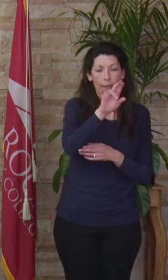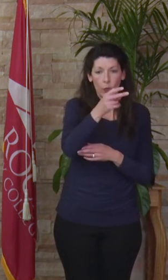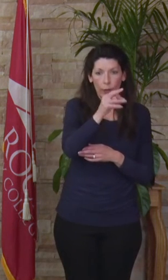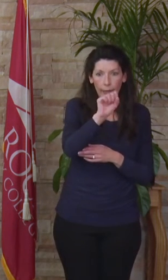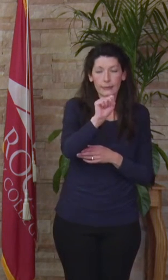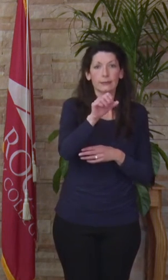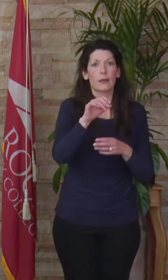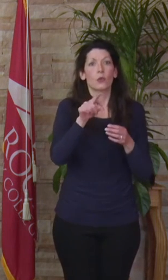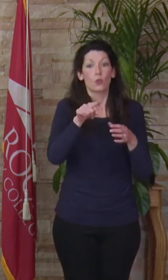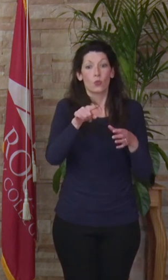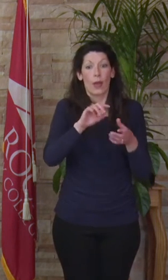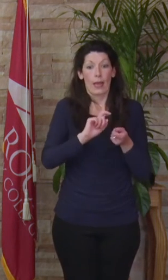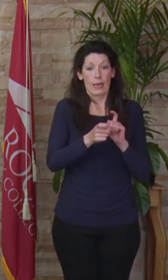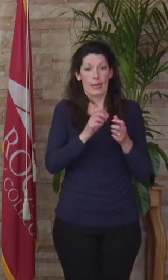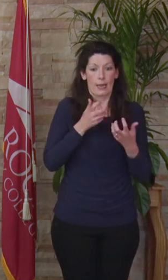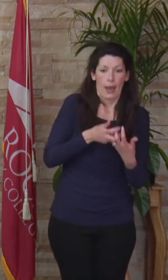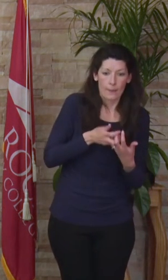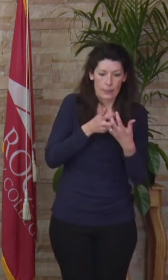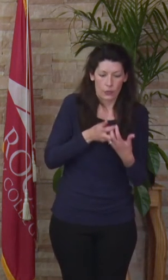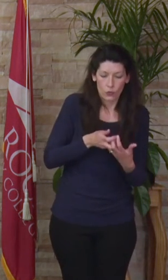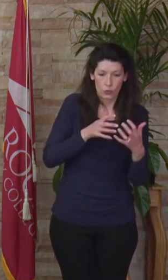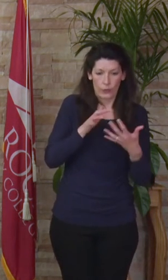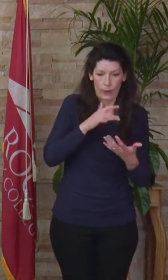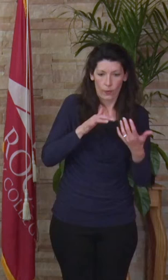You adapted to interacting in the online environment to not only gain knowledge